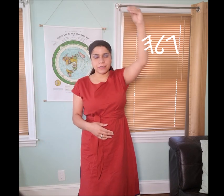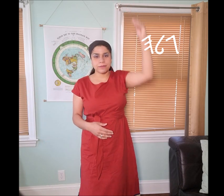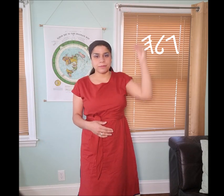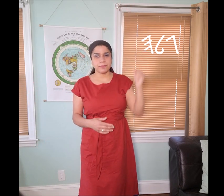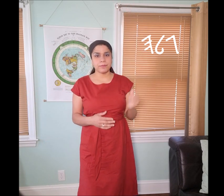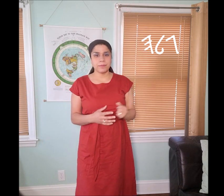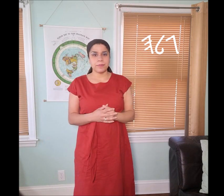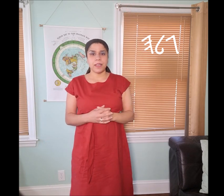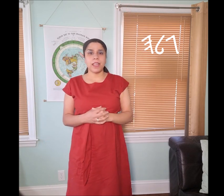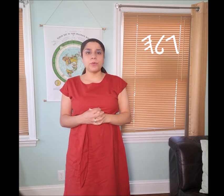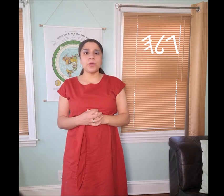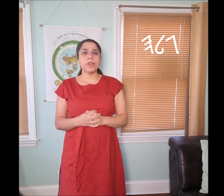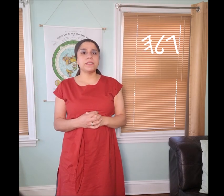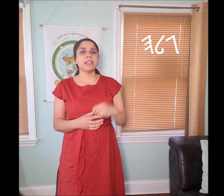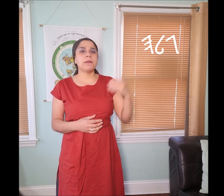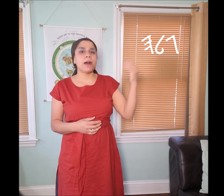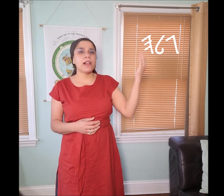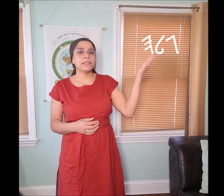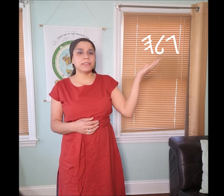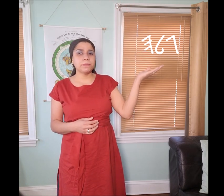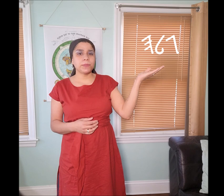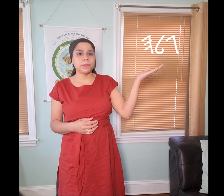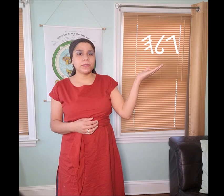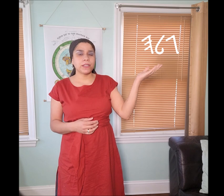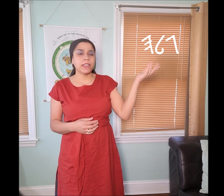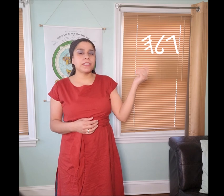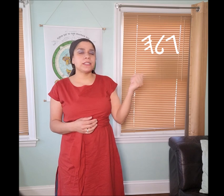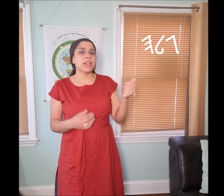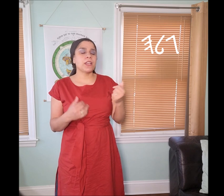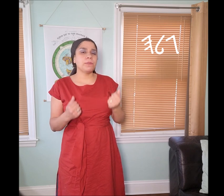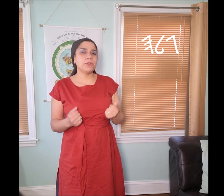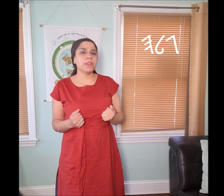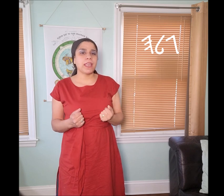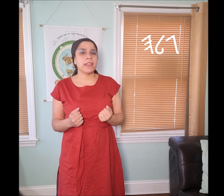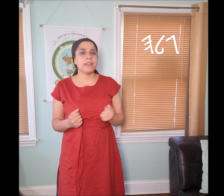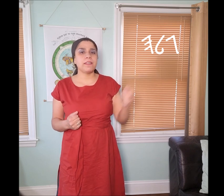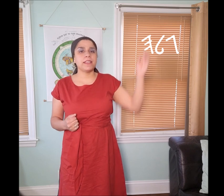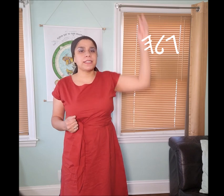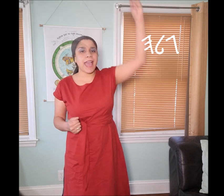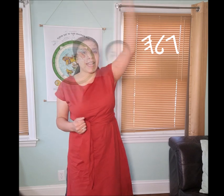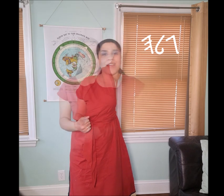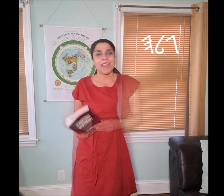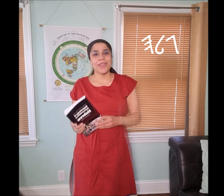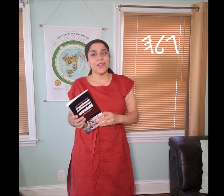In words, the “𐤂 gamal” symbol is communicating this action.